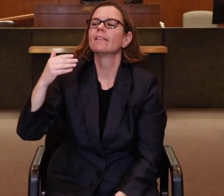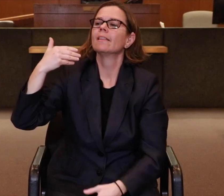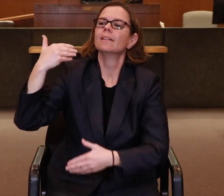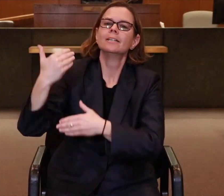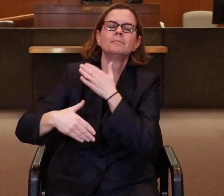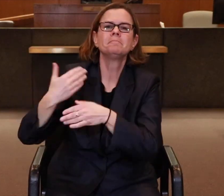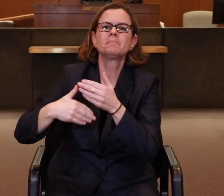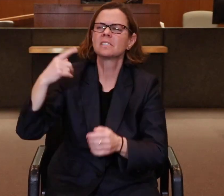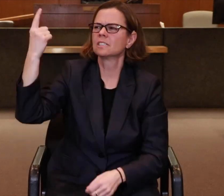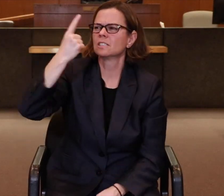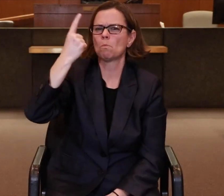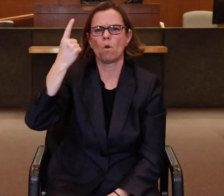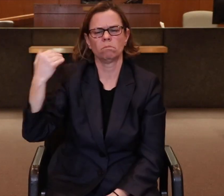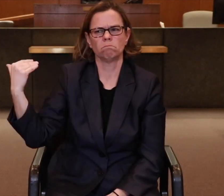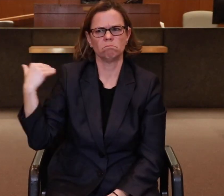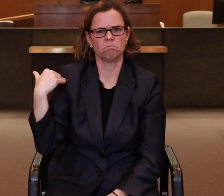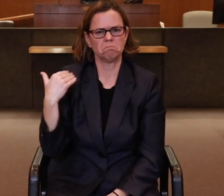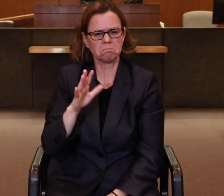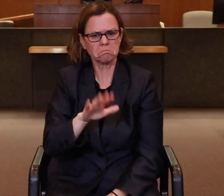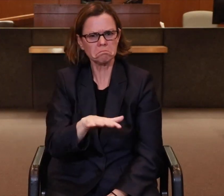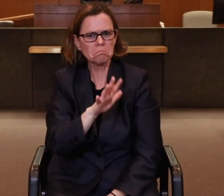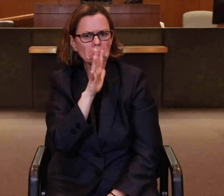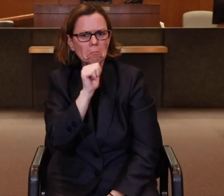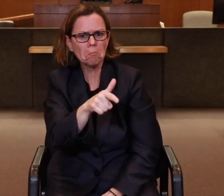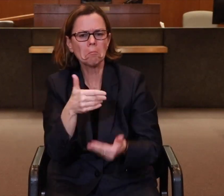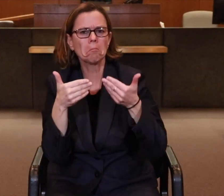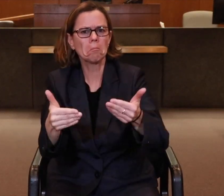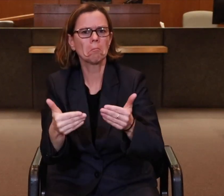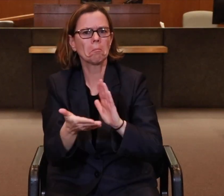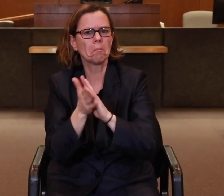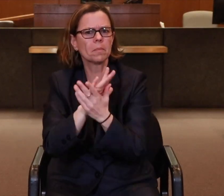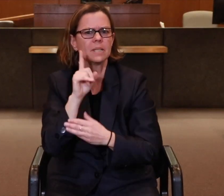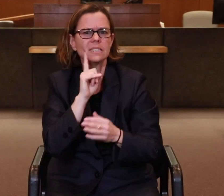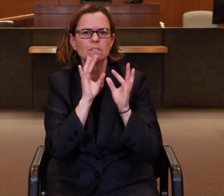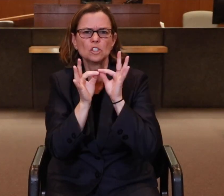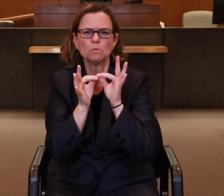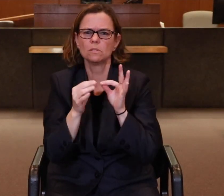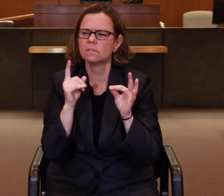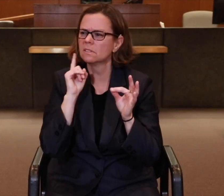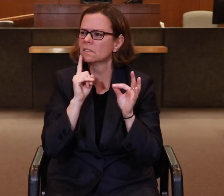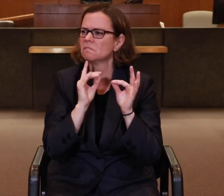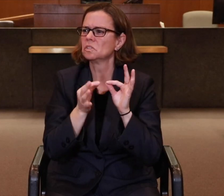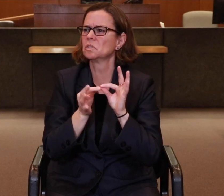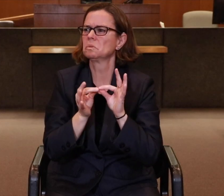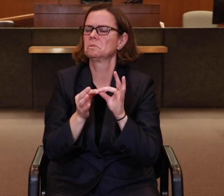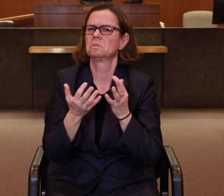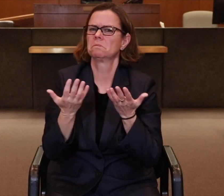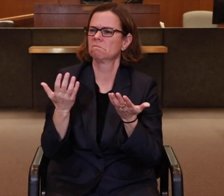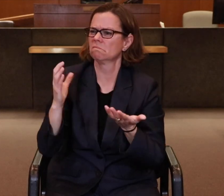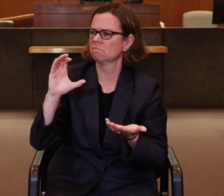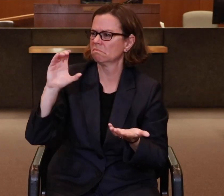Someone had suggested that I become a deaf interpreter which surprised me